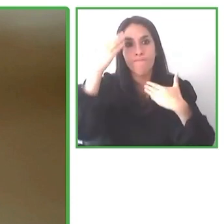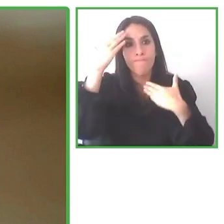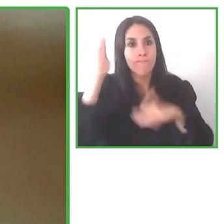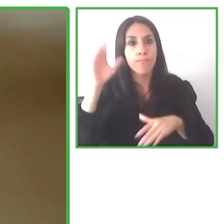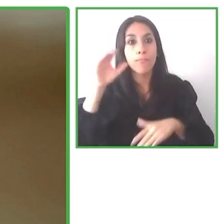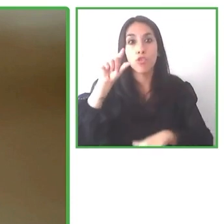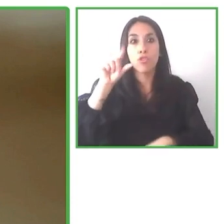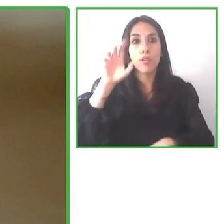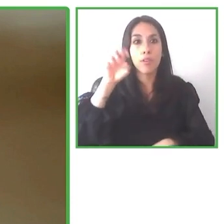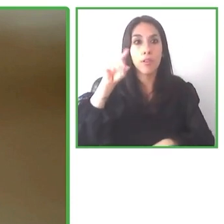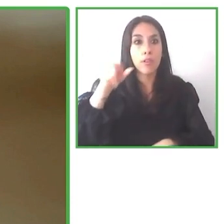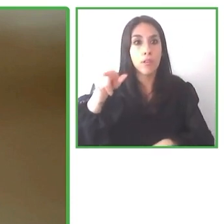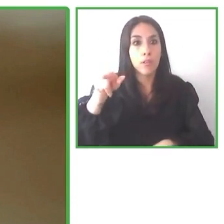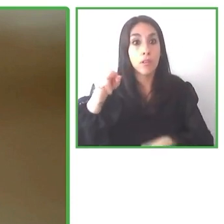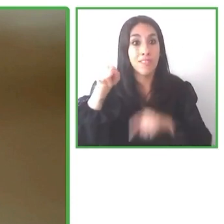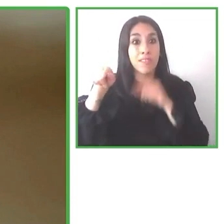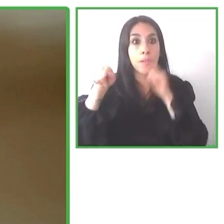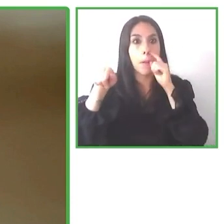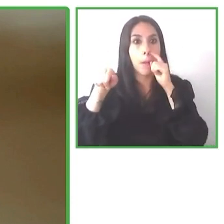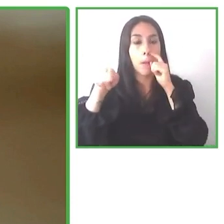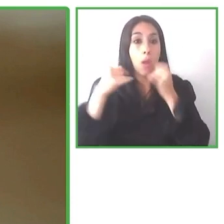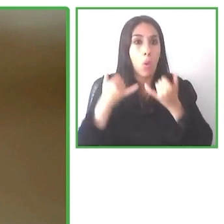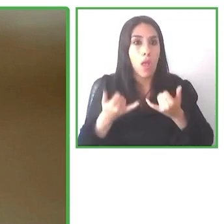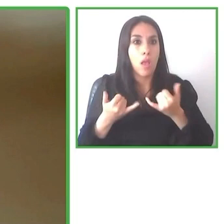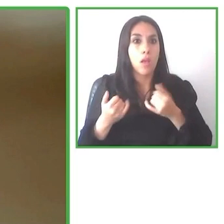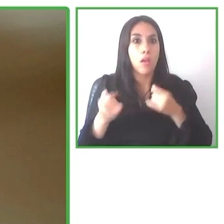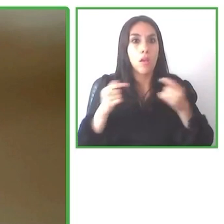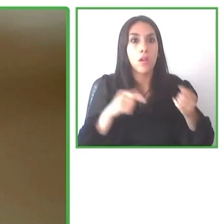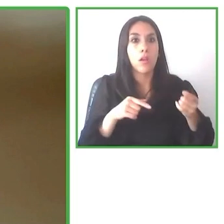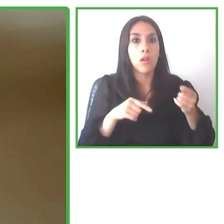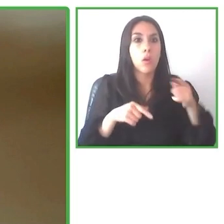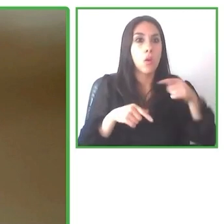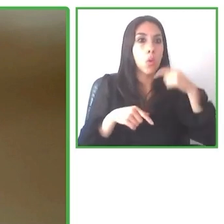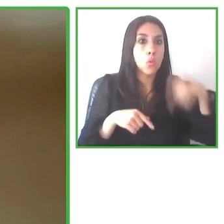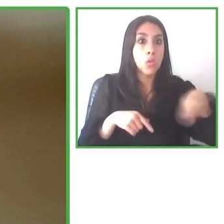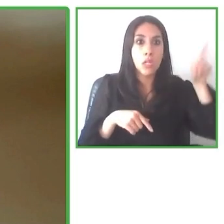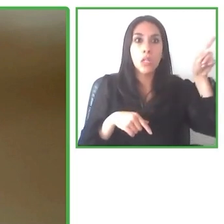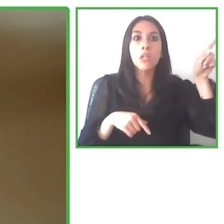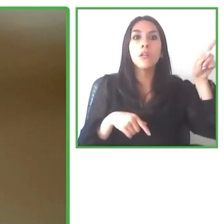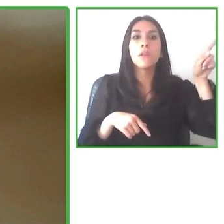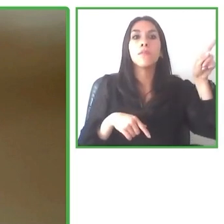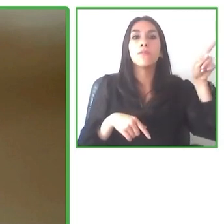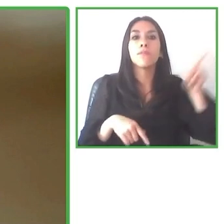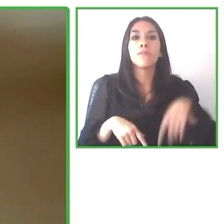now. We are going to Kazakhstan. And we'll hear from Renat